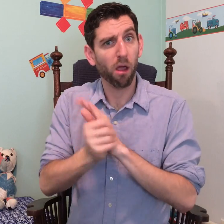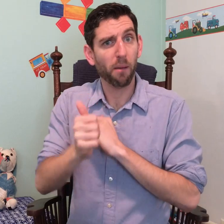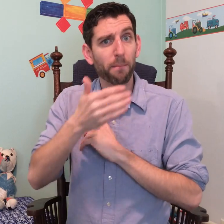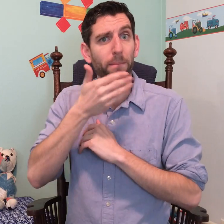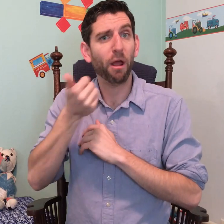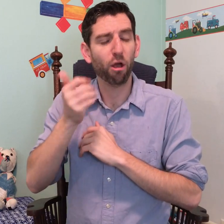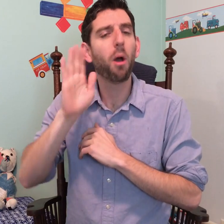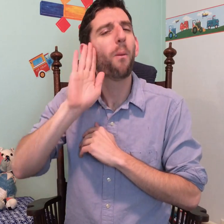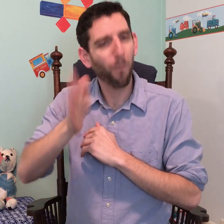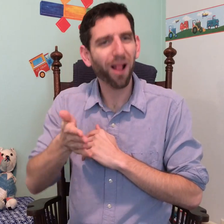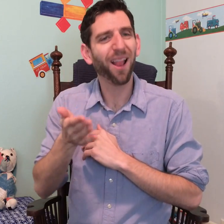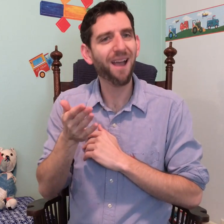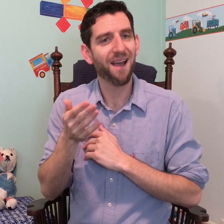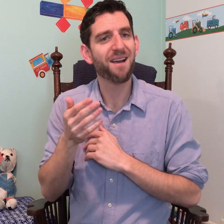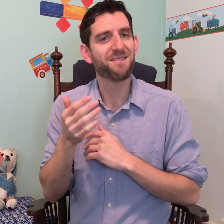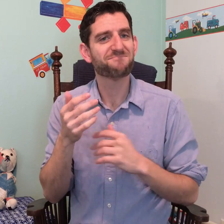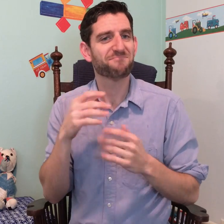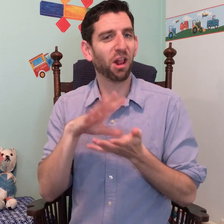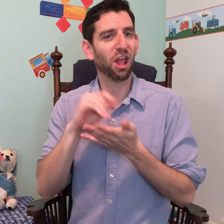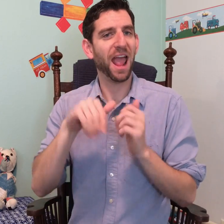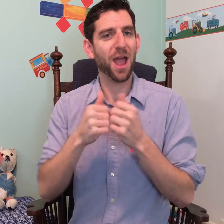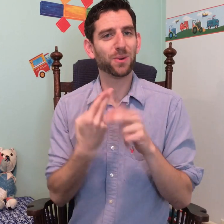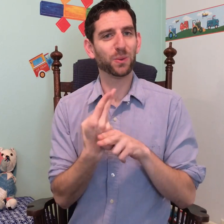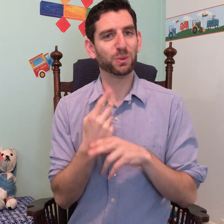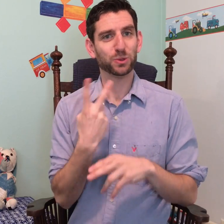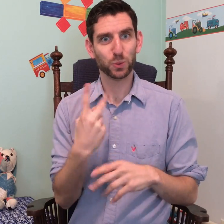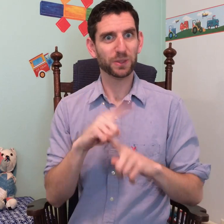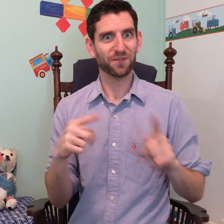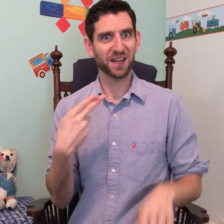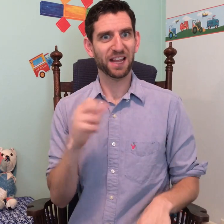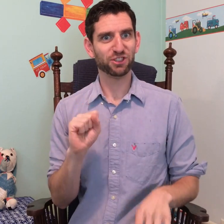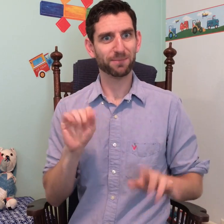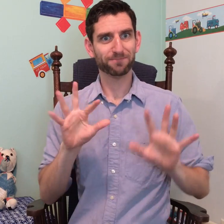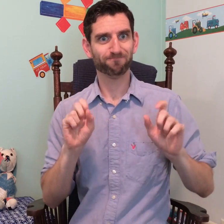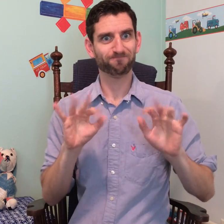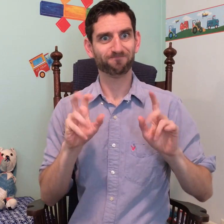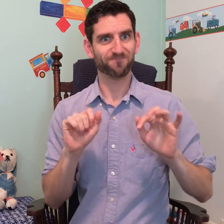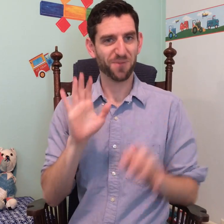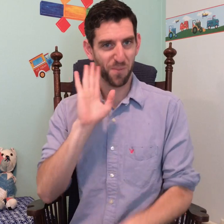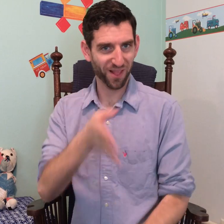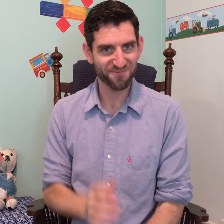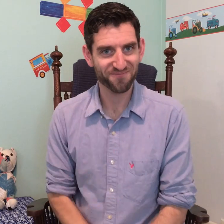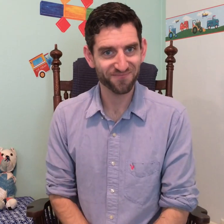and better at signing, they'll learn how they can make two different handshapes.